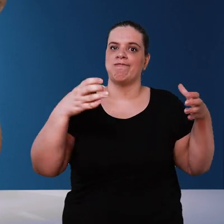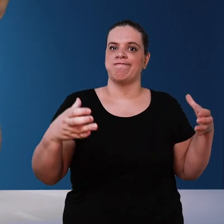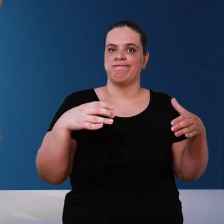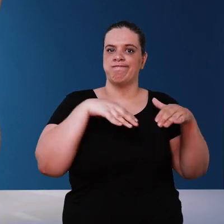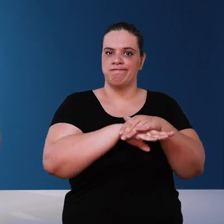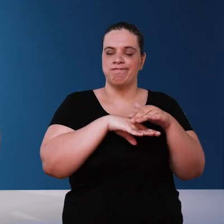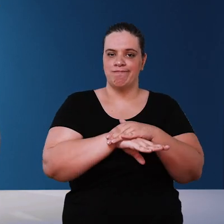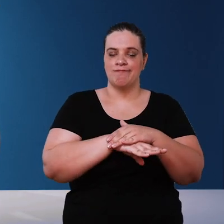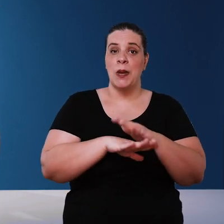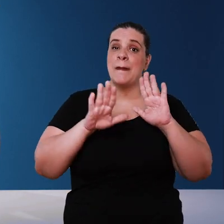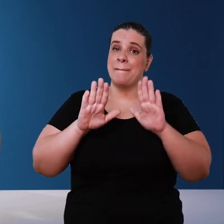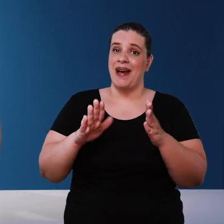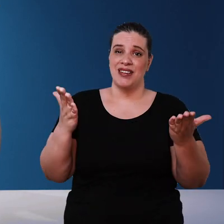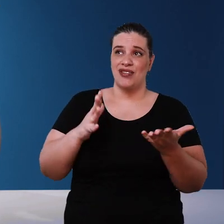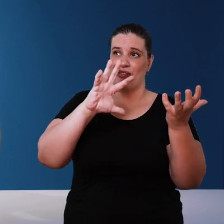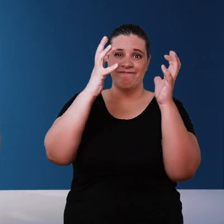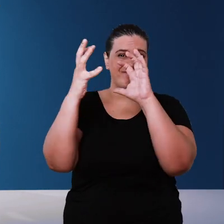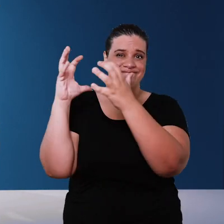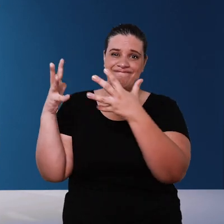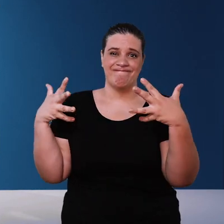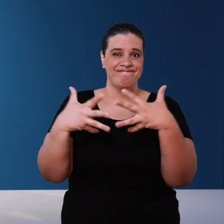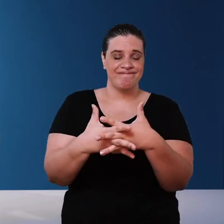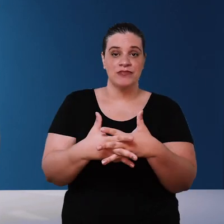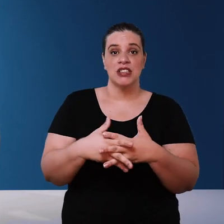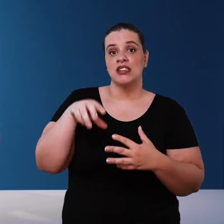view of climate change especially rainwater is an